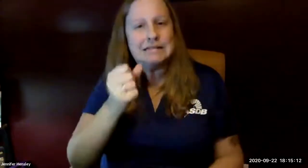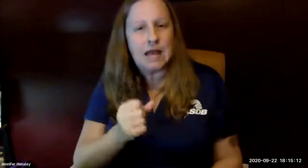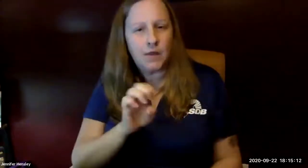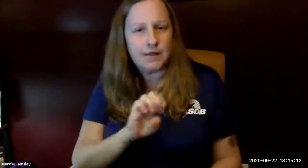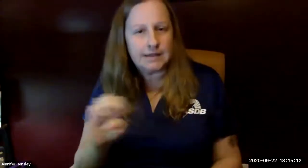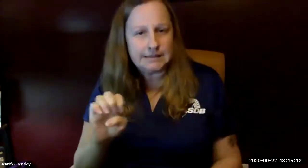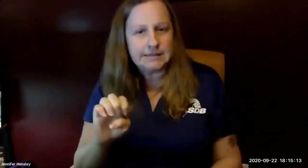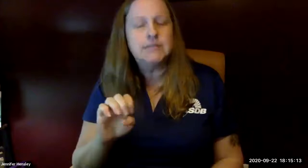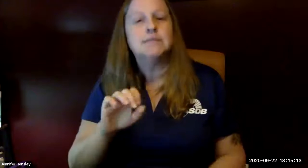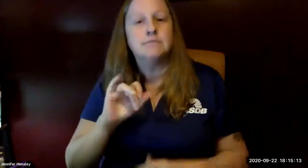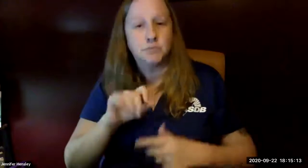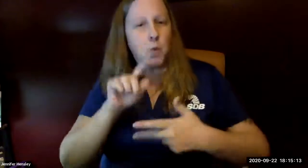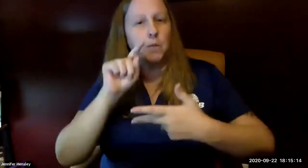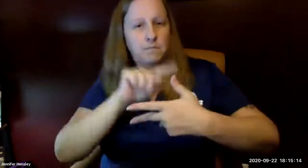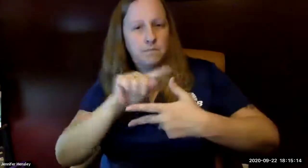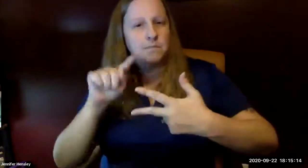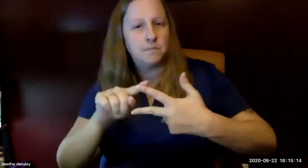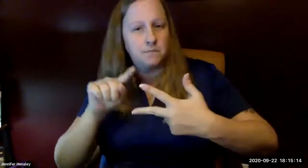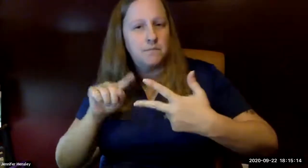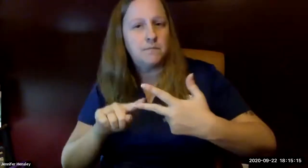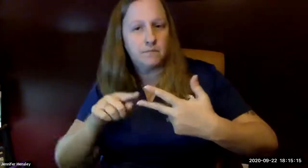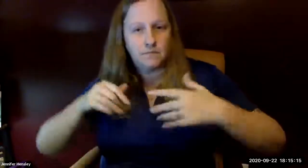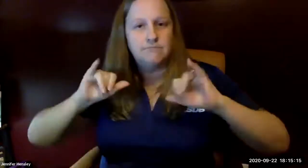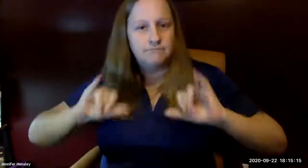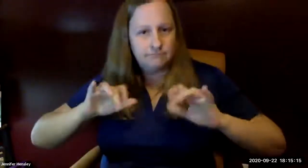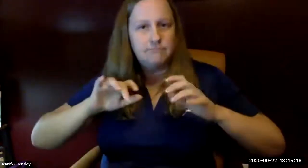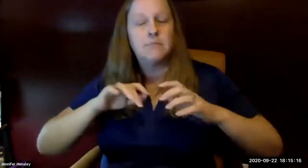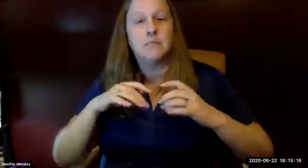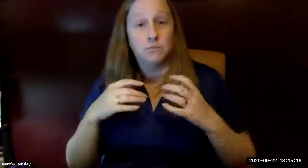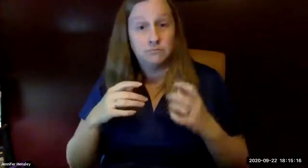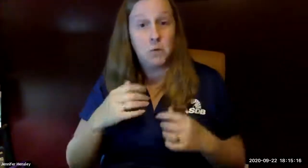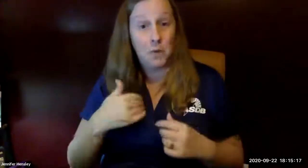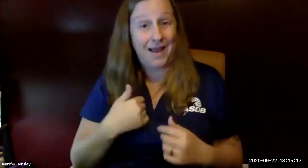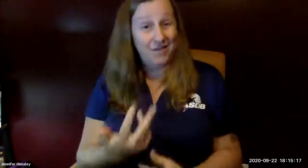desert valley co-op region and the eastern region is